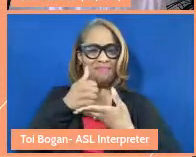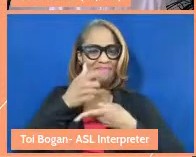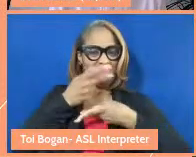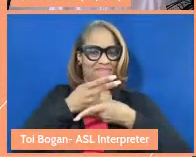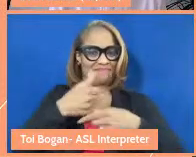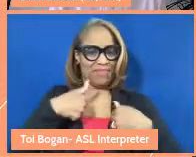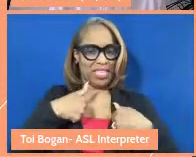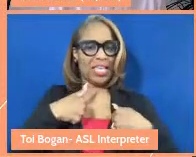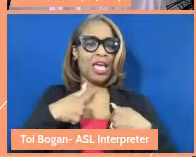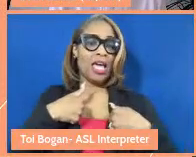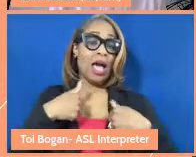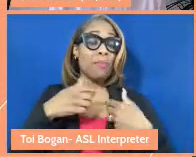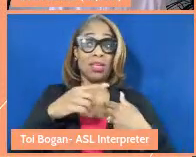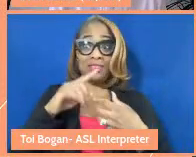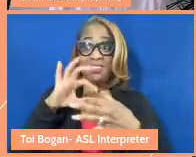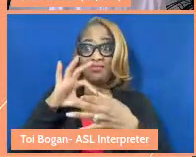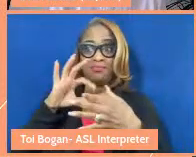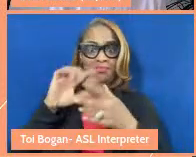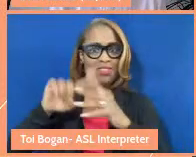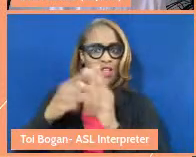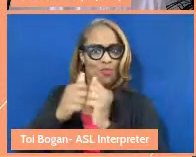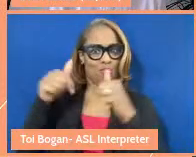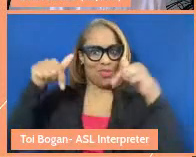really with the institute, and we have a thing at the institute where we talk about a circle of